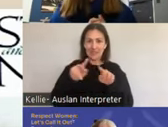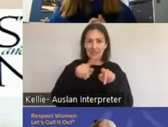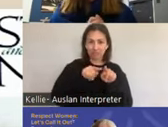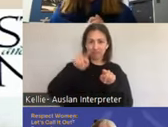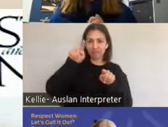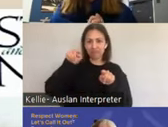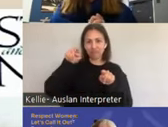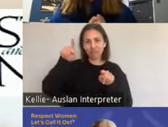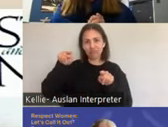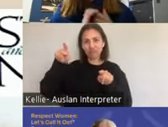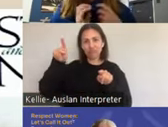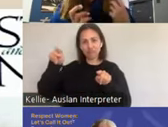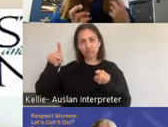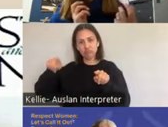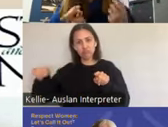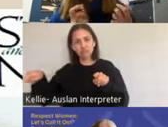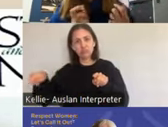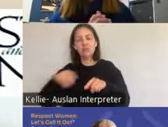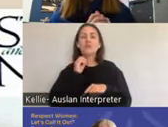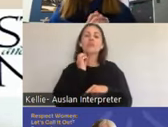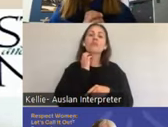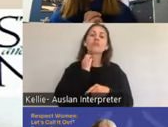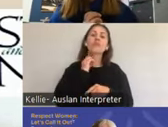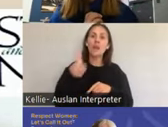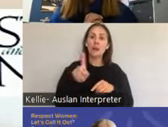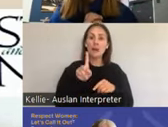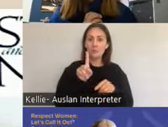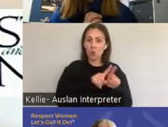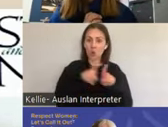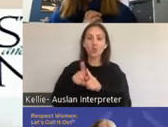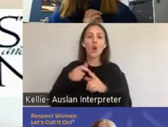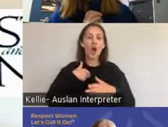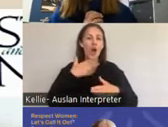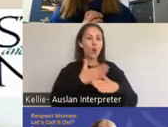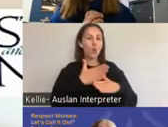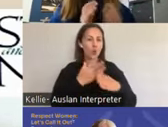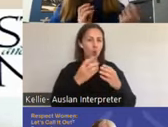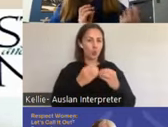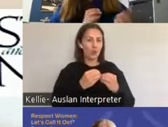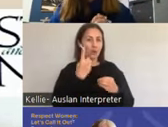means that we can change how we do things. So I worked with a young woman who had been